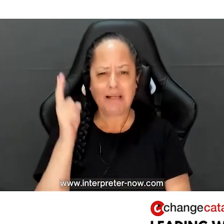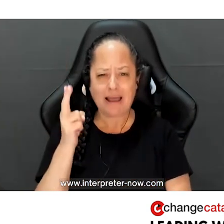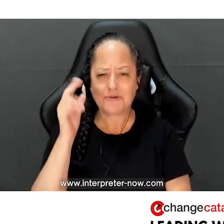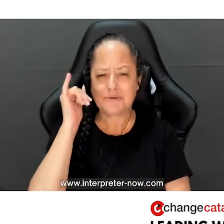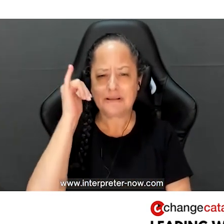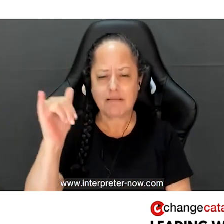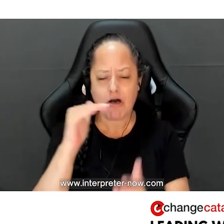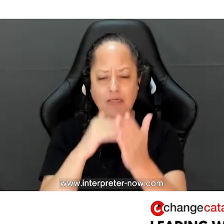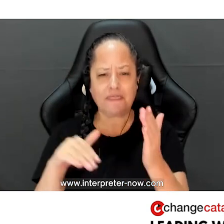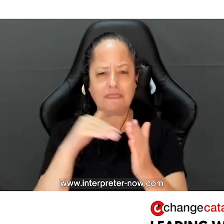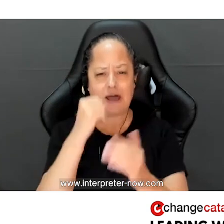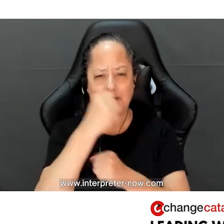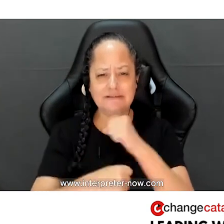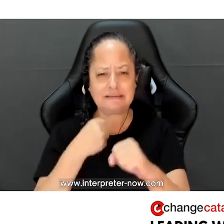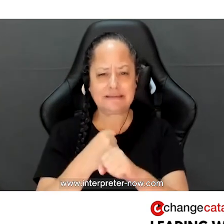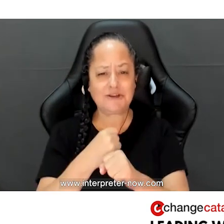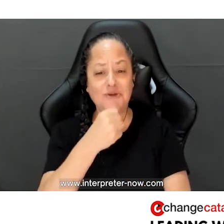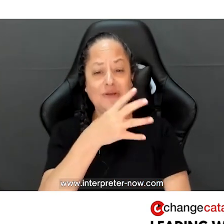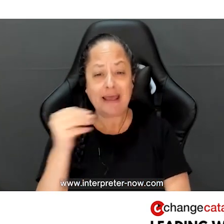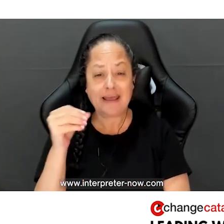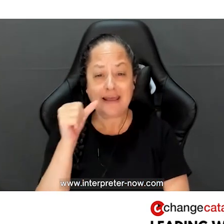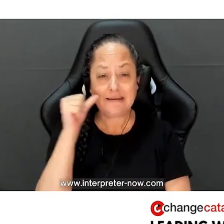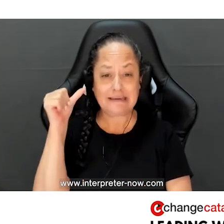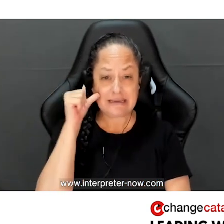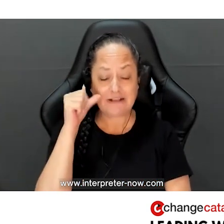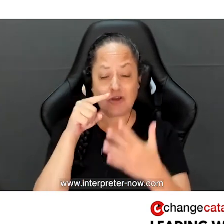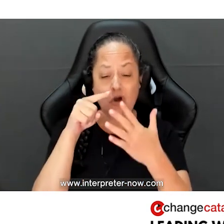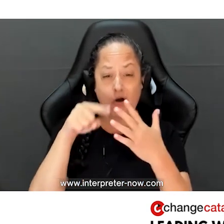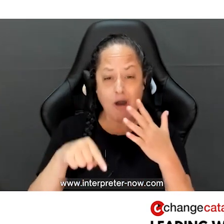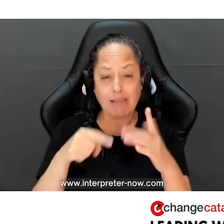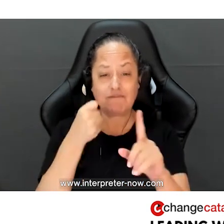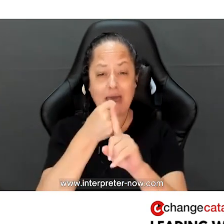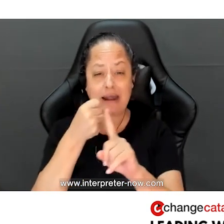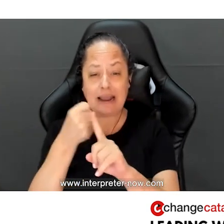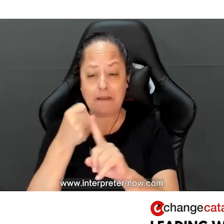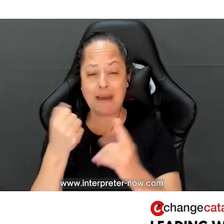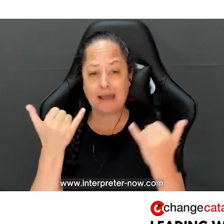Black history is long. It's thousands of years ago, and it's yesterday, and all of that impacts